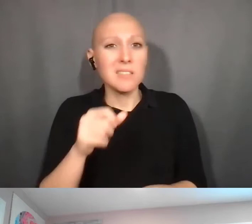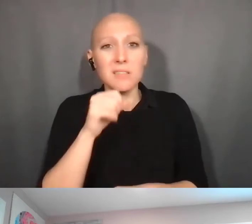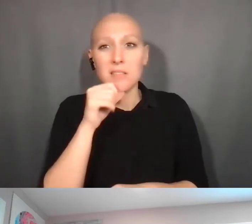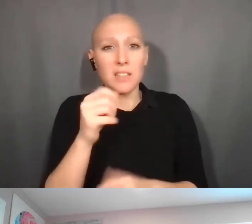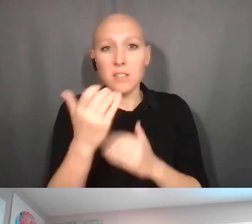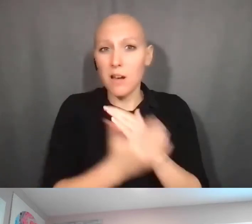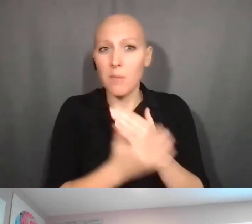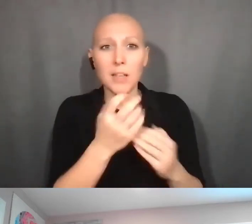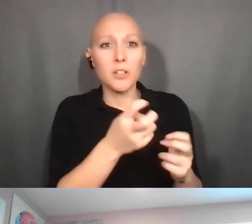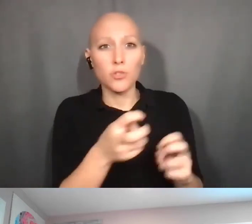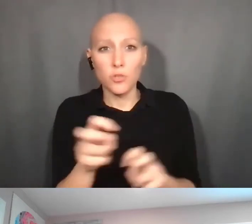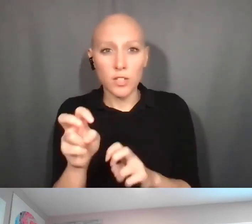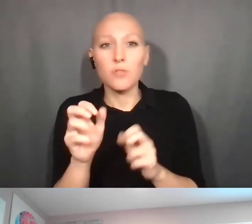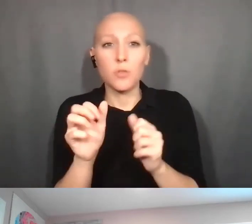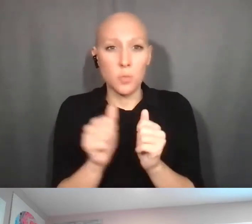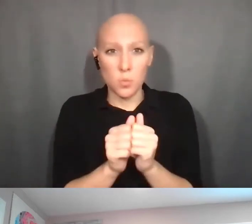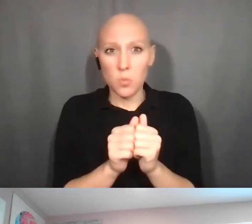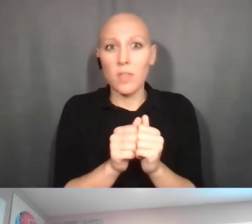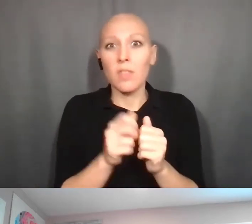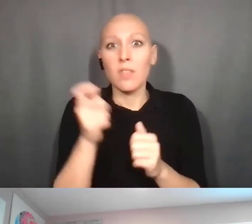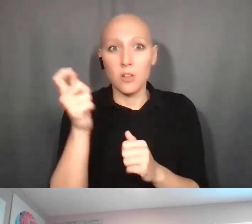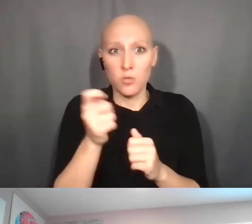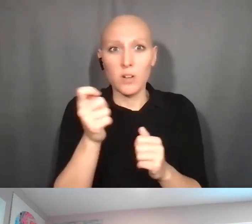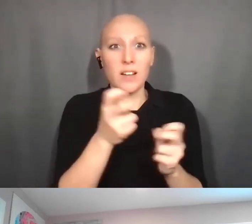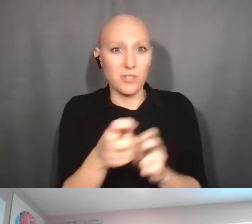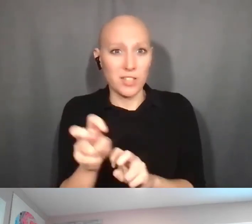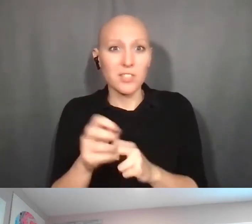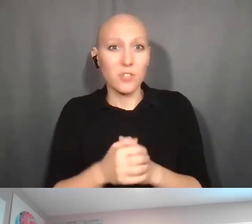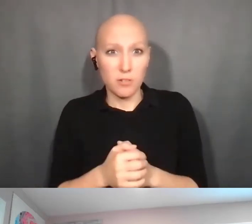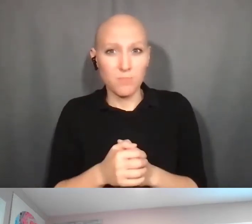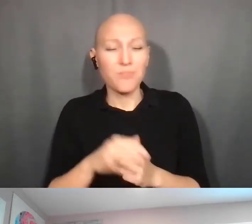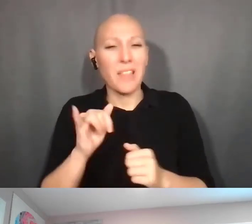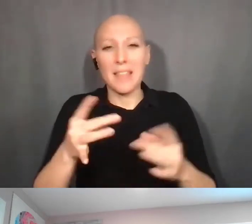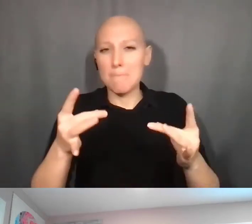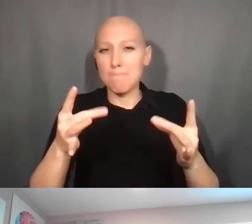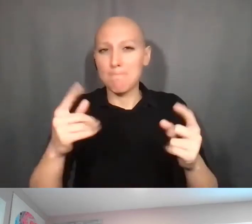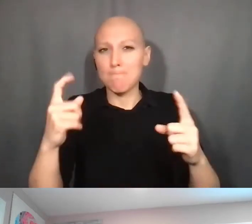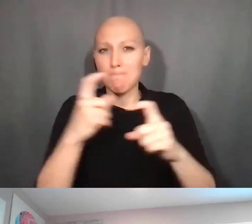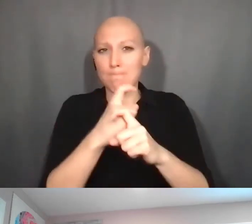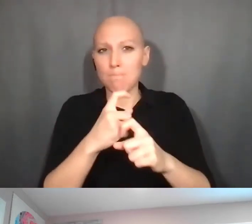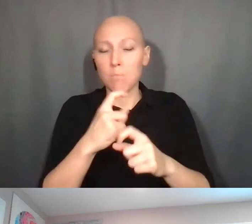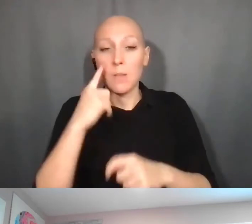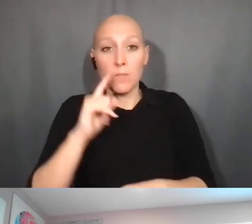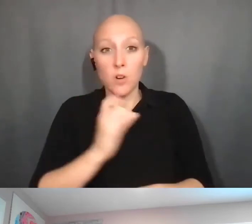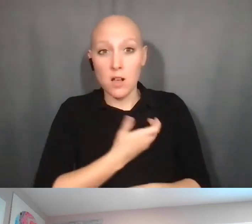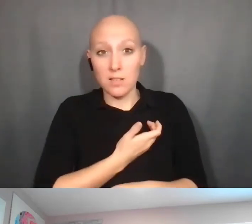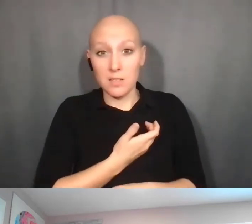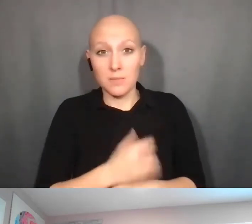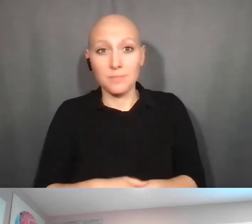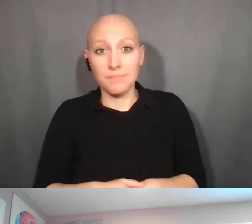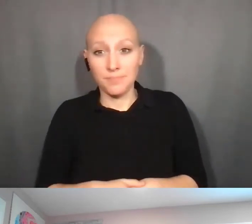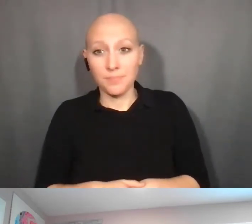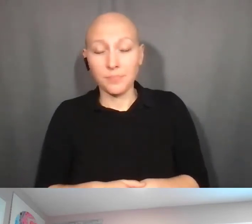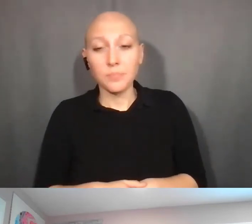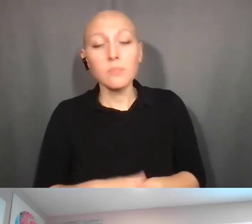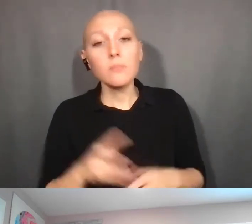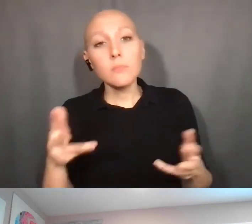and that can be a complicated area for us. So we would encourage you, at least when an award is going to transfer